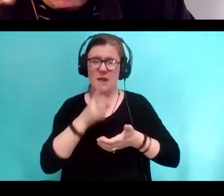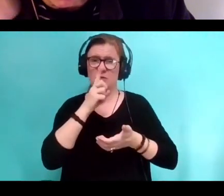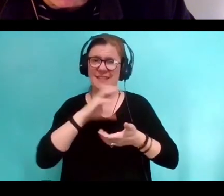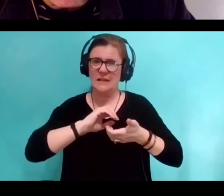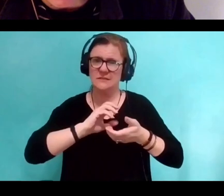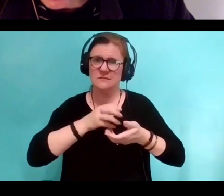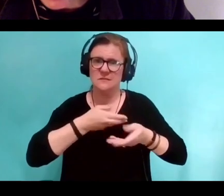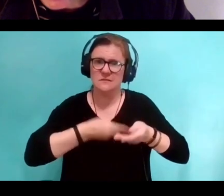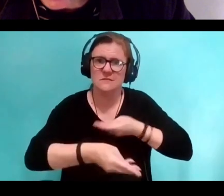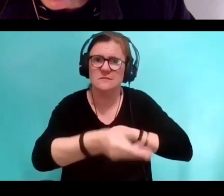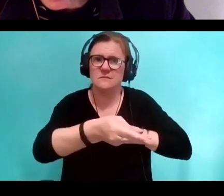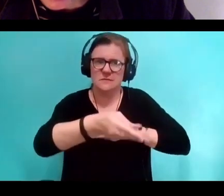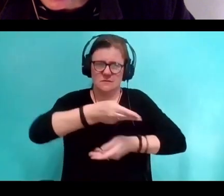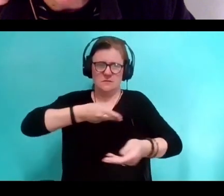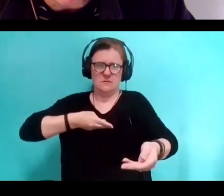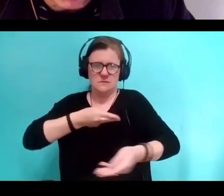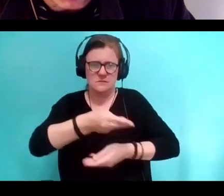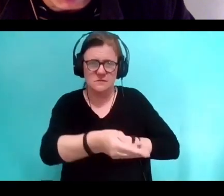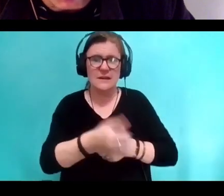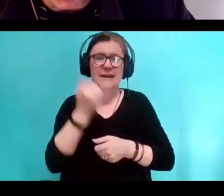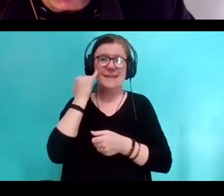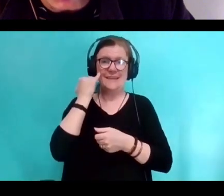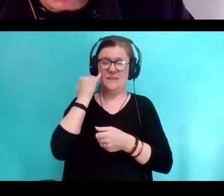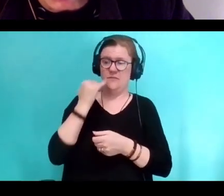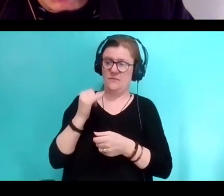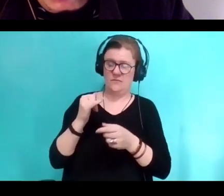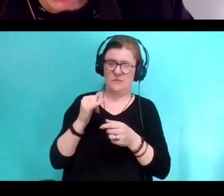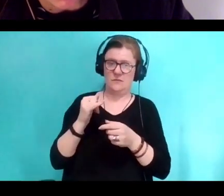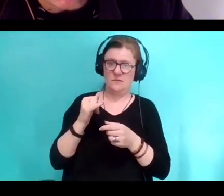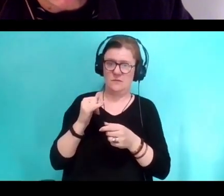If violence is there in your childhood,